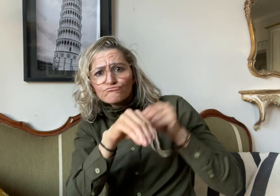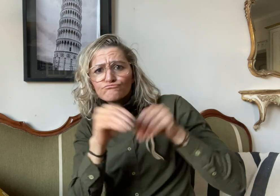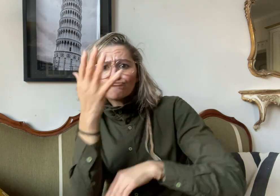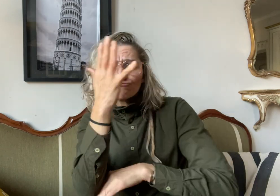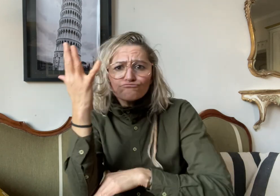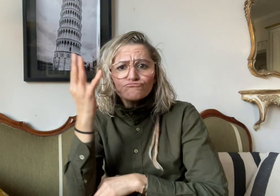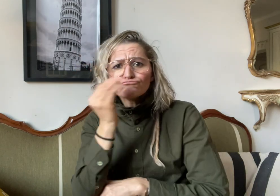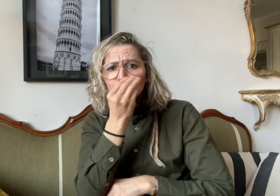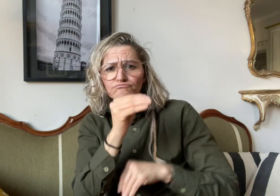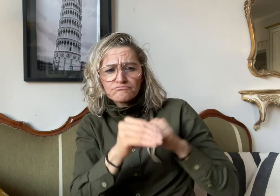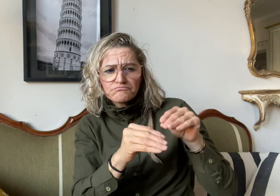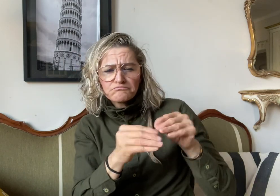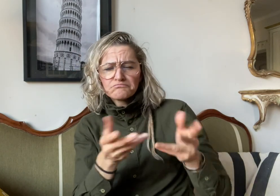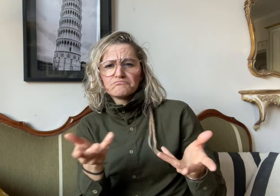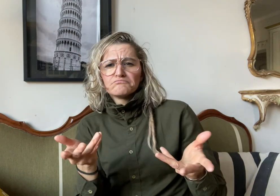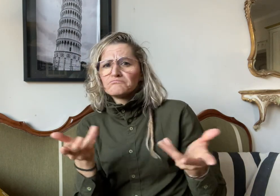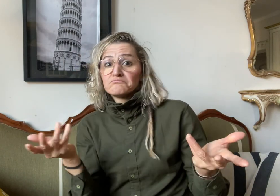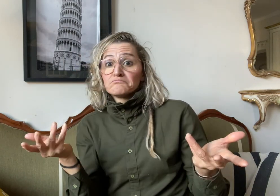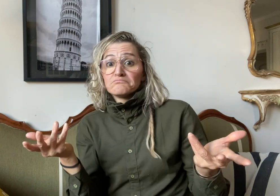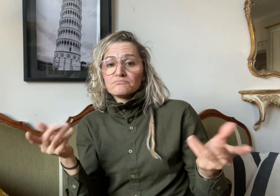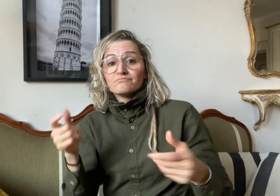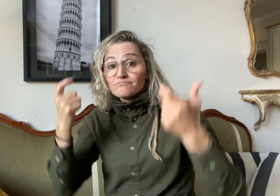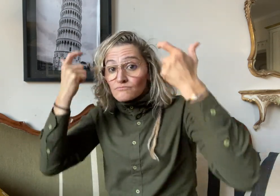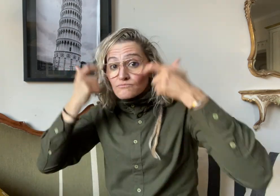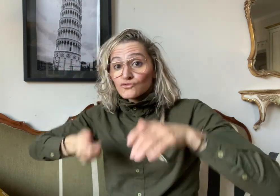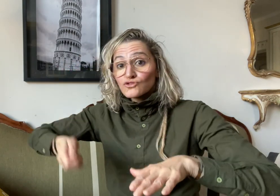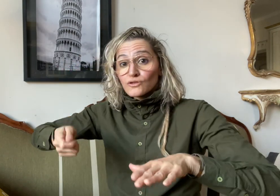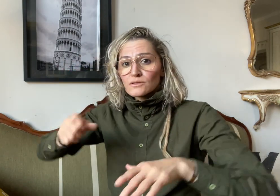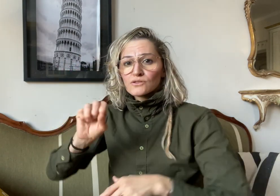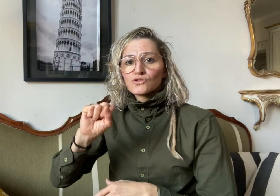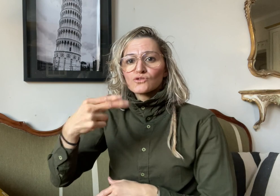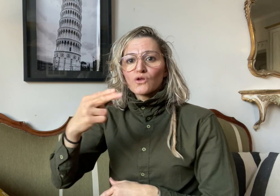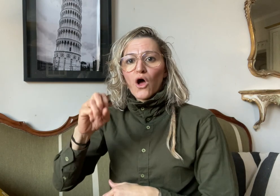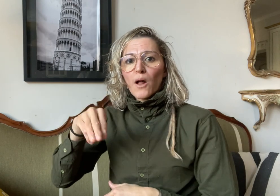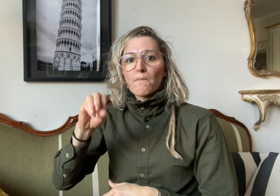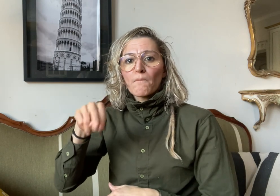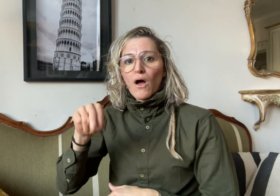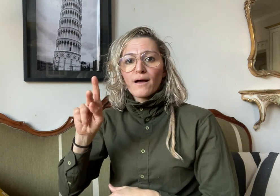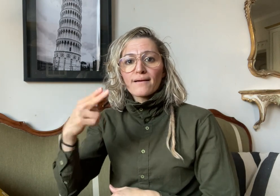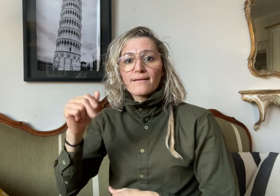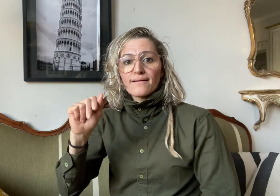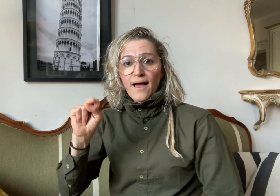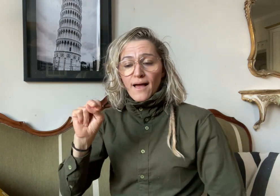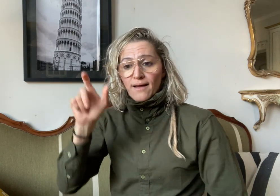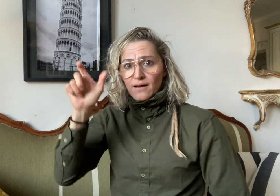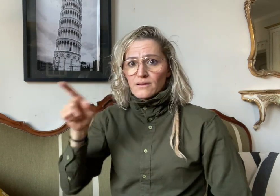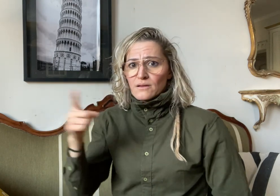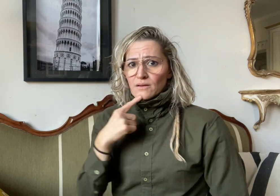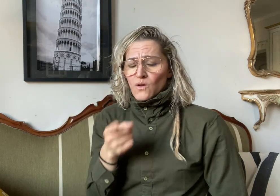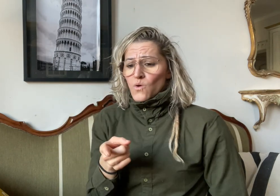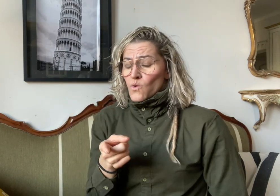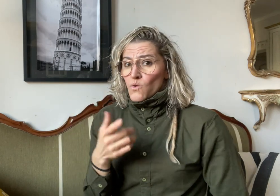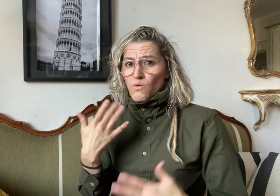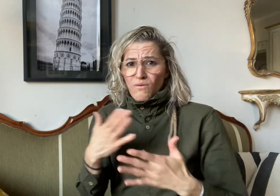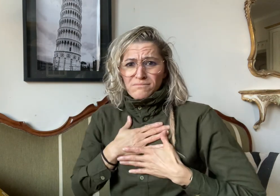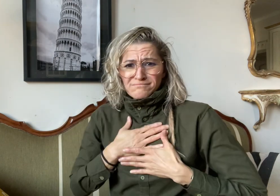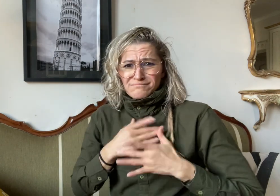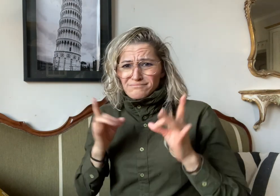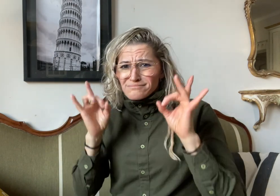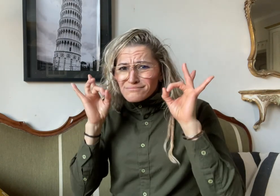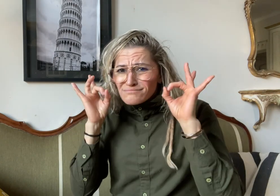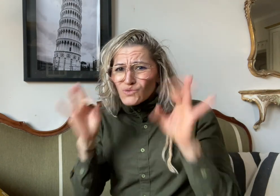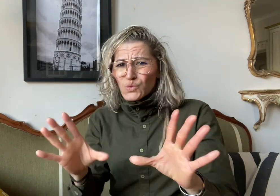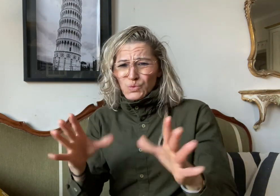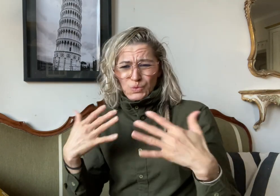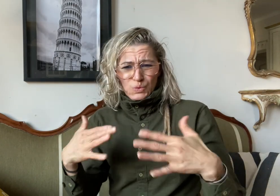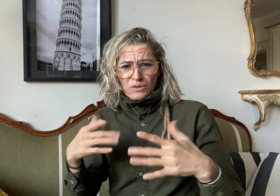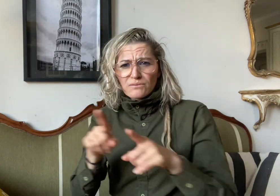their customer. Judge Shomon Khan called this a horrifying and